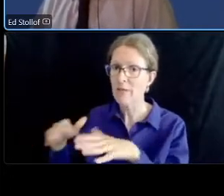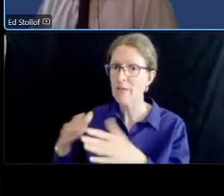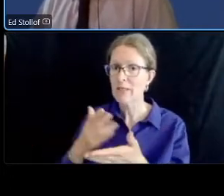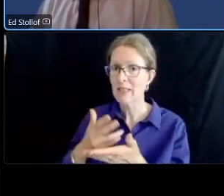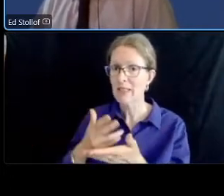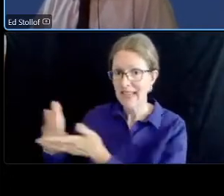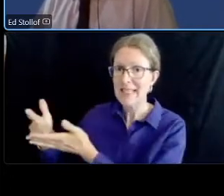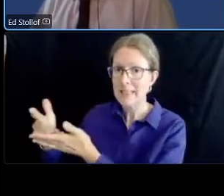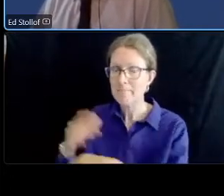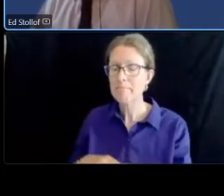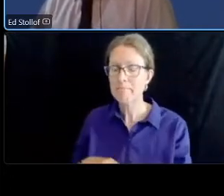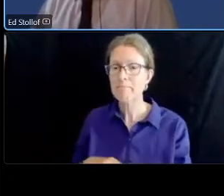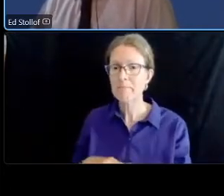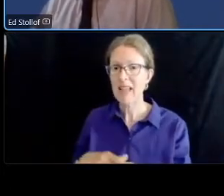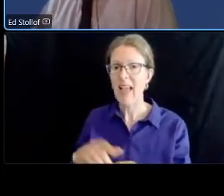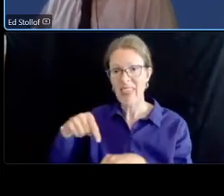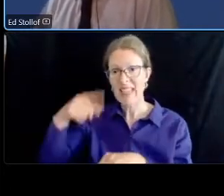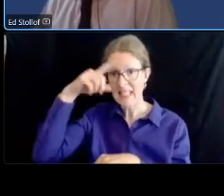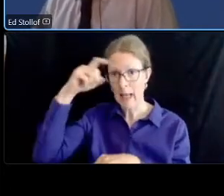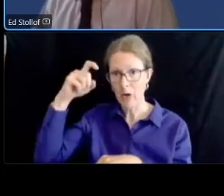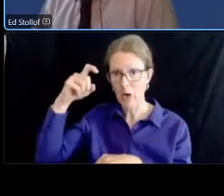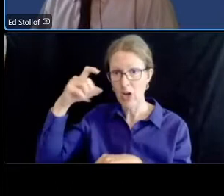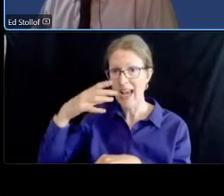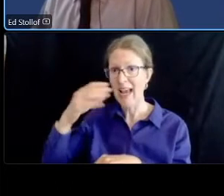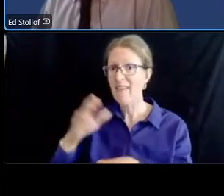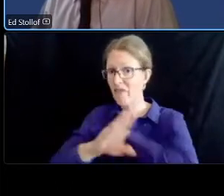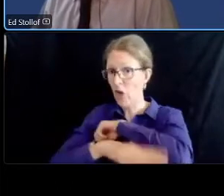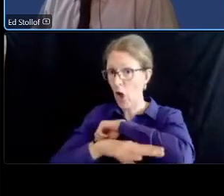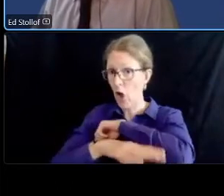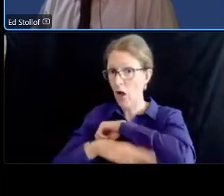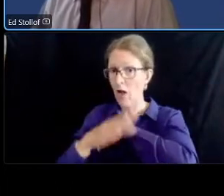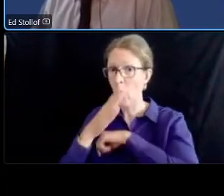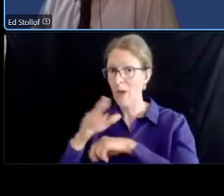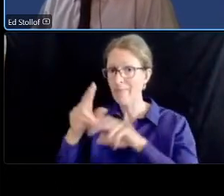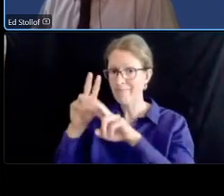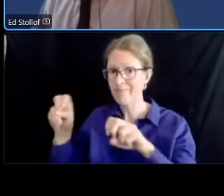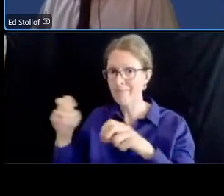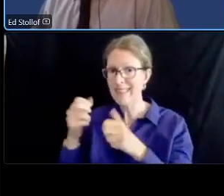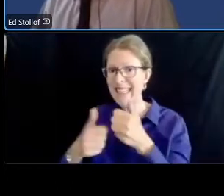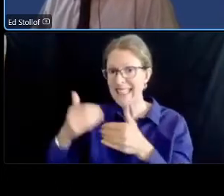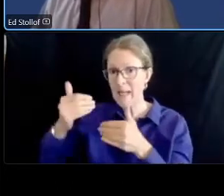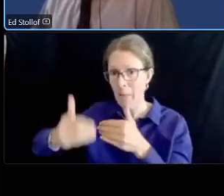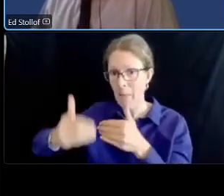the fall we'll look at block by block to see um which areas have circular driveways